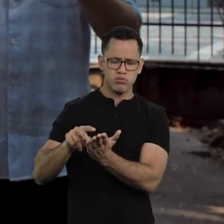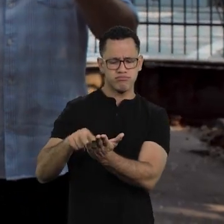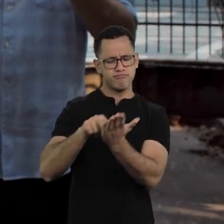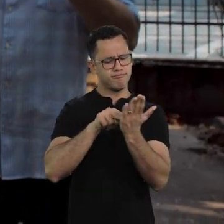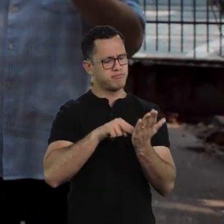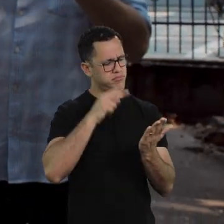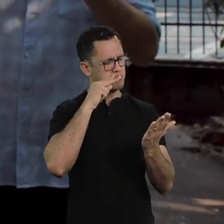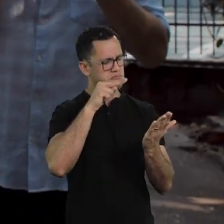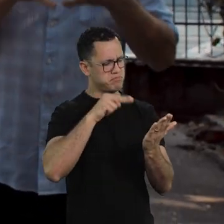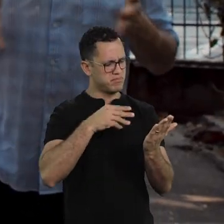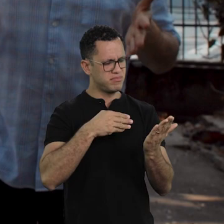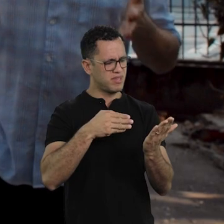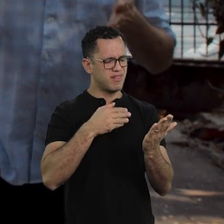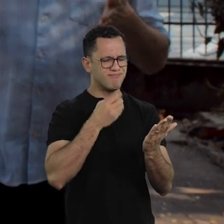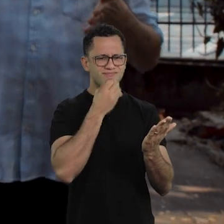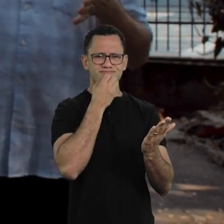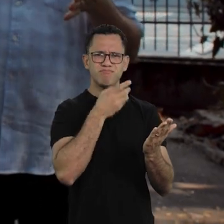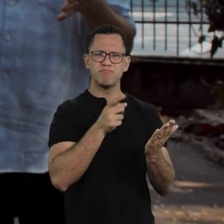the novel was not good